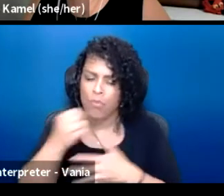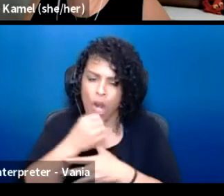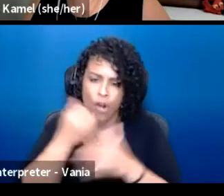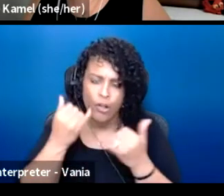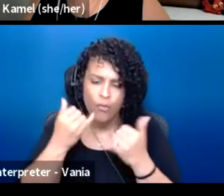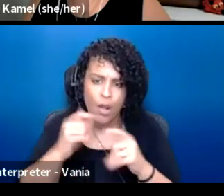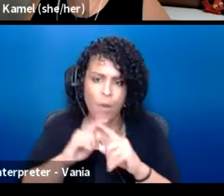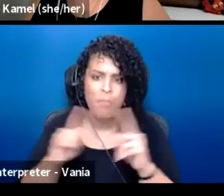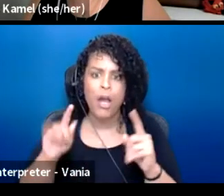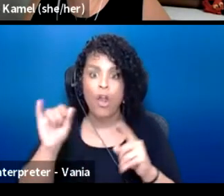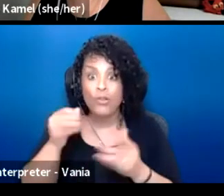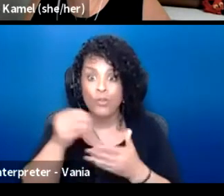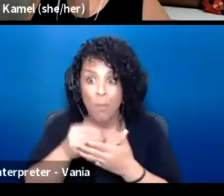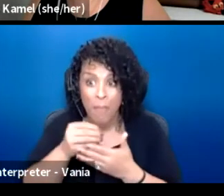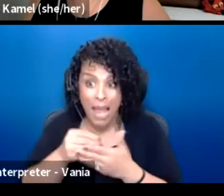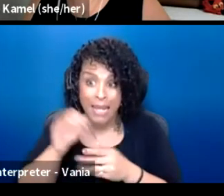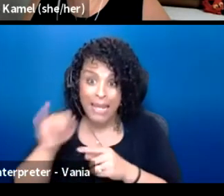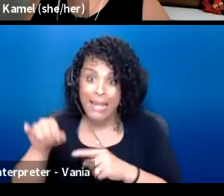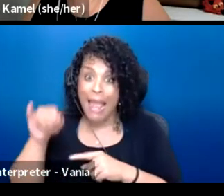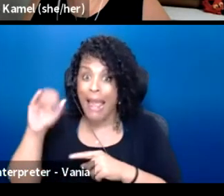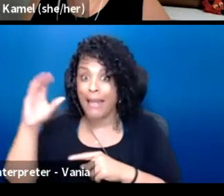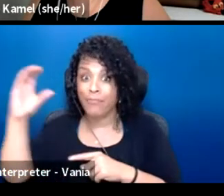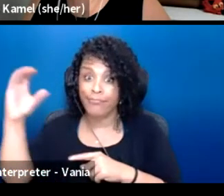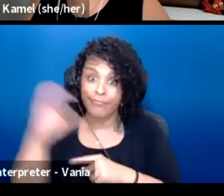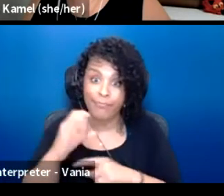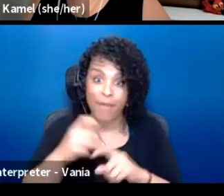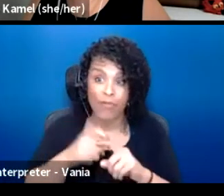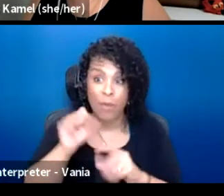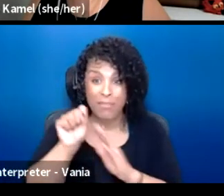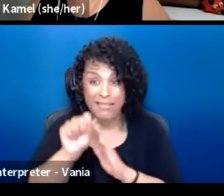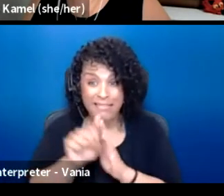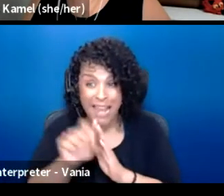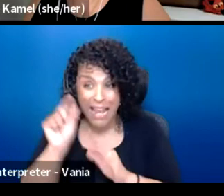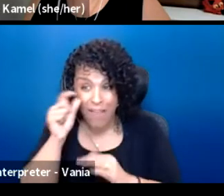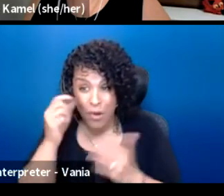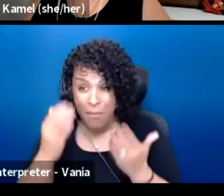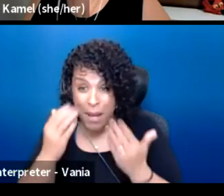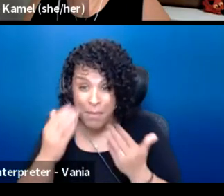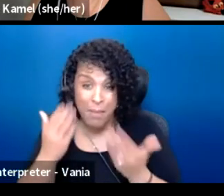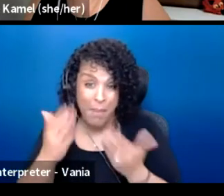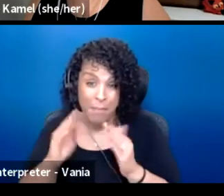but also money that could pour in from the state government. Maybe from the city or from the County